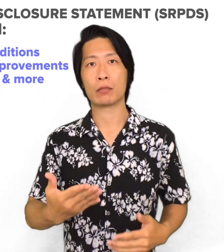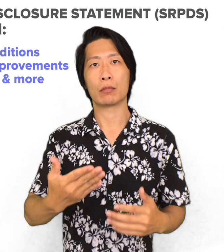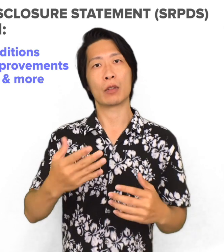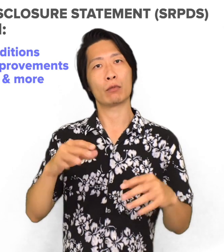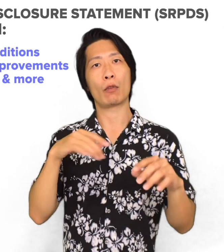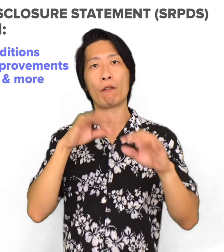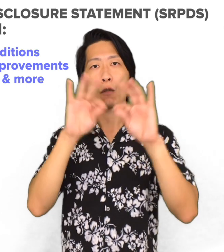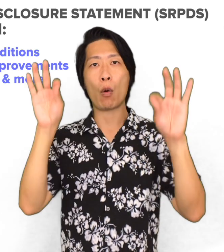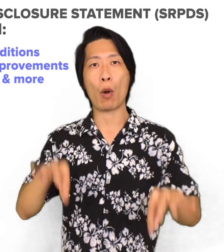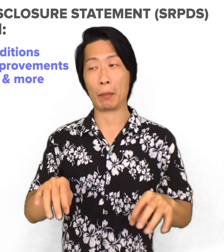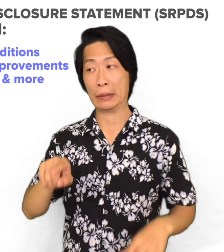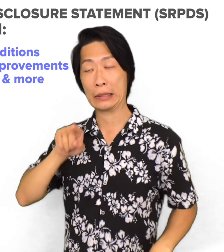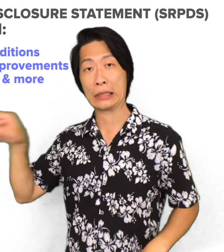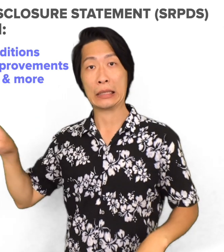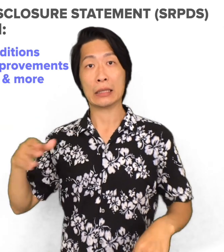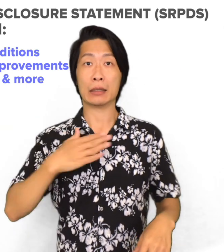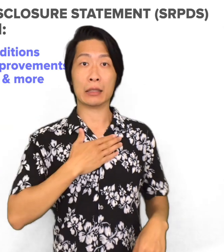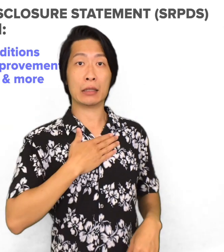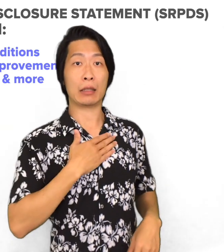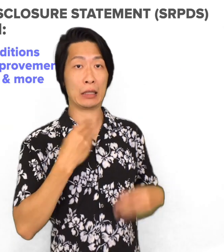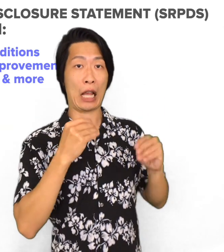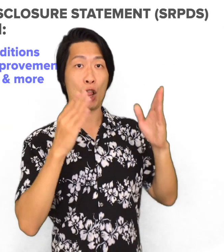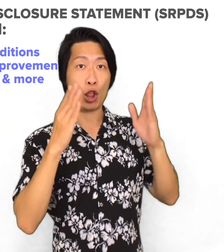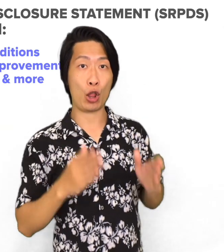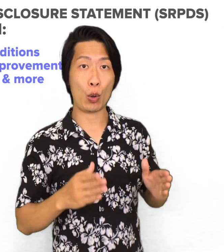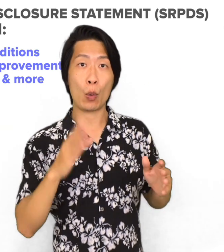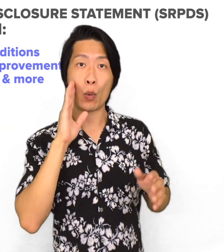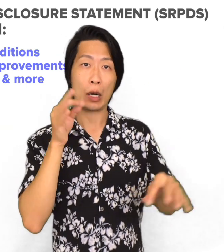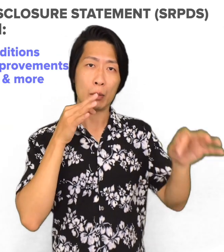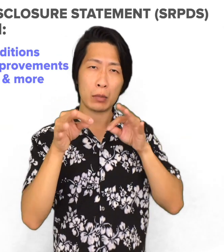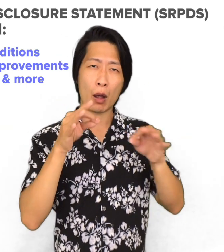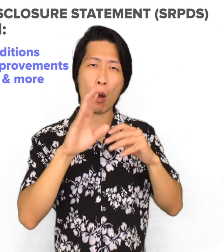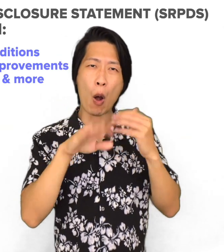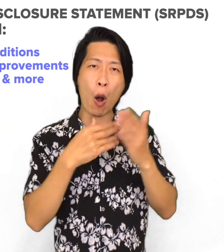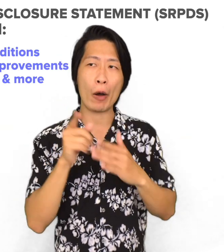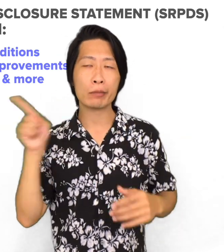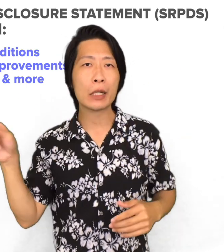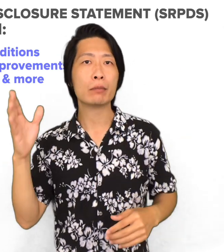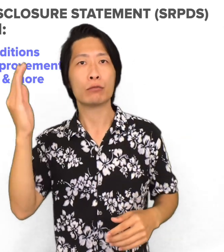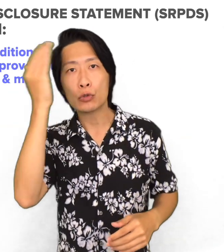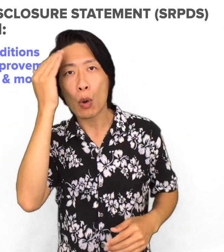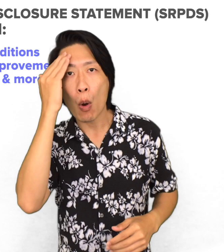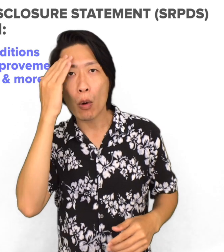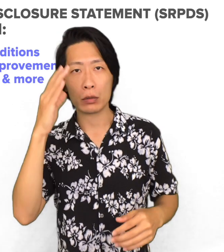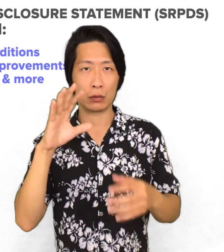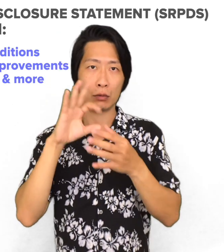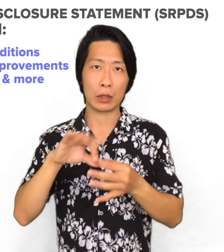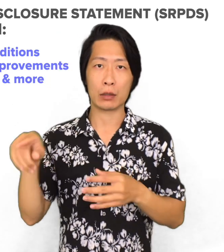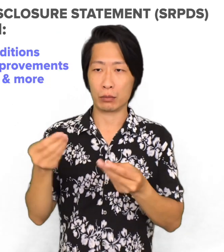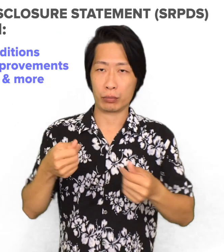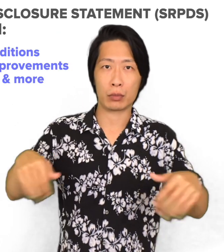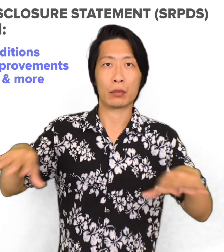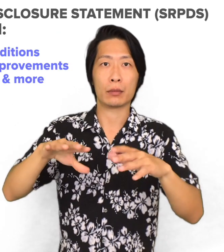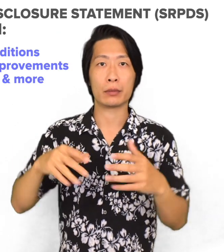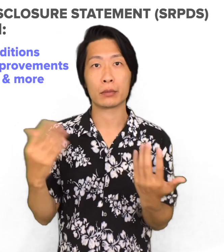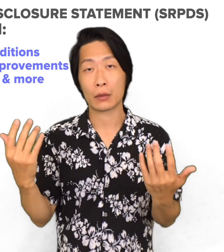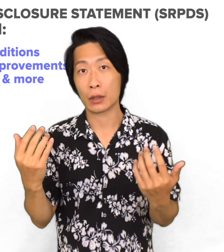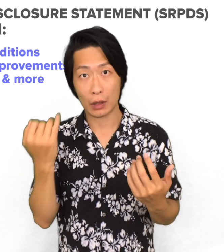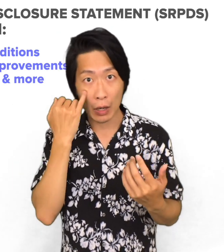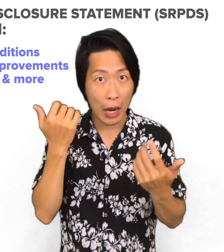This is a form that the seller will fill out and just explain to you what they know about the property.